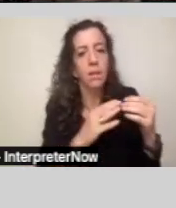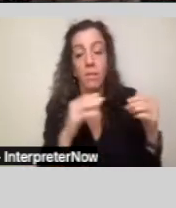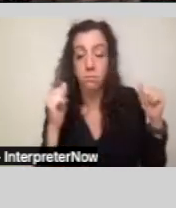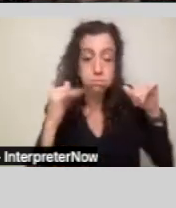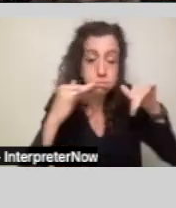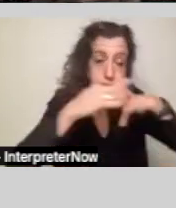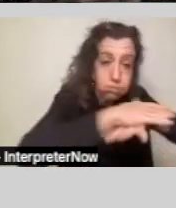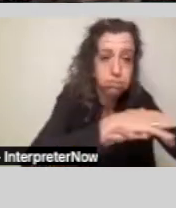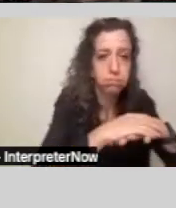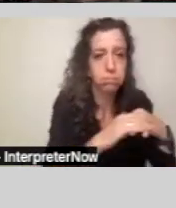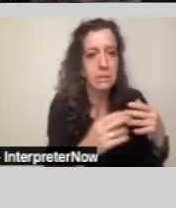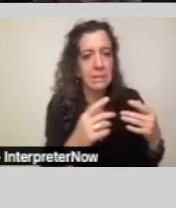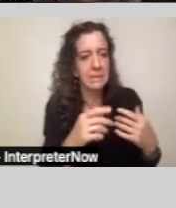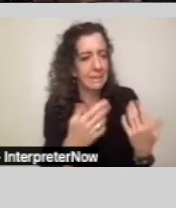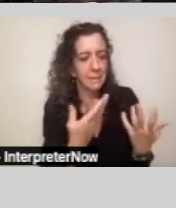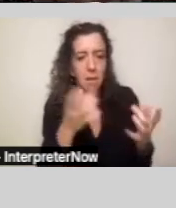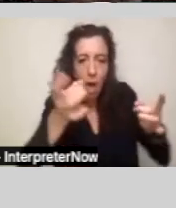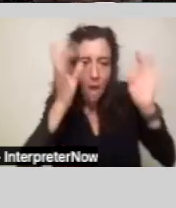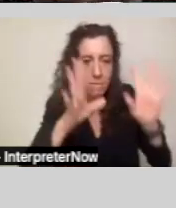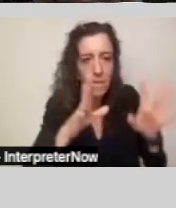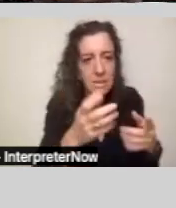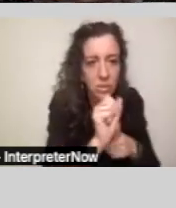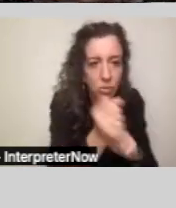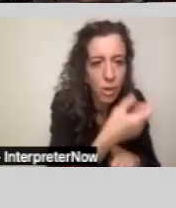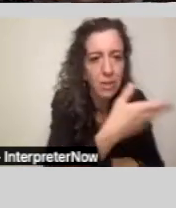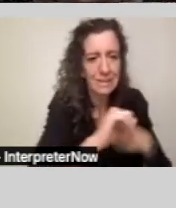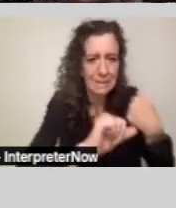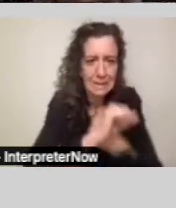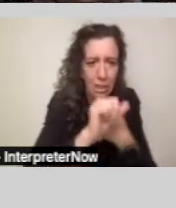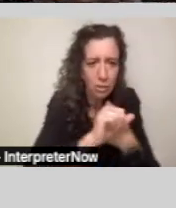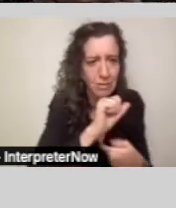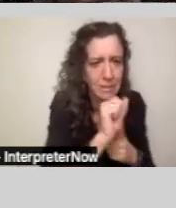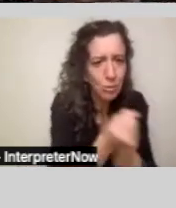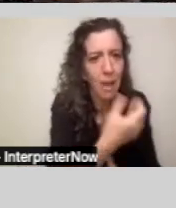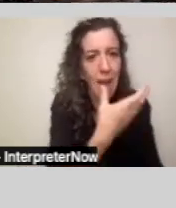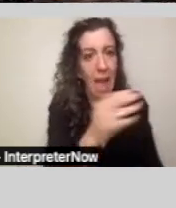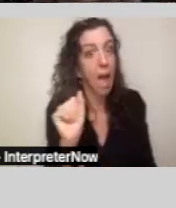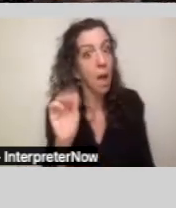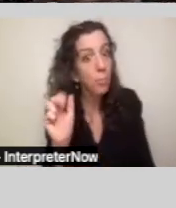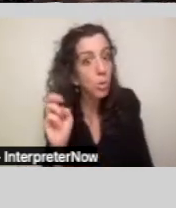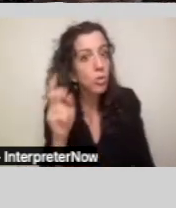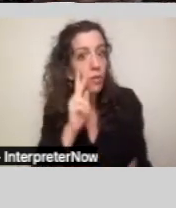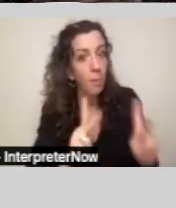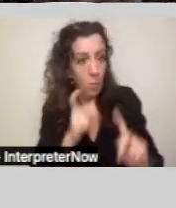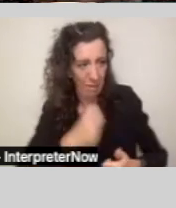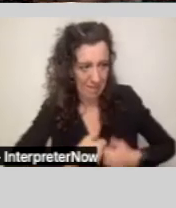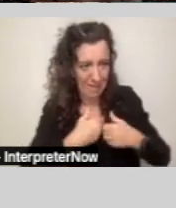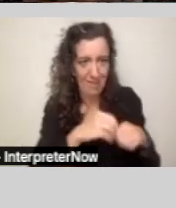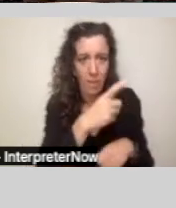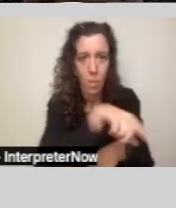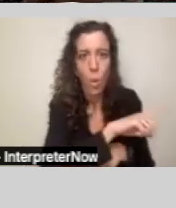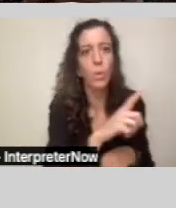the dangerous conditions, and the abuse of people who lived in California institutions.